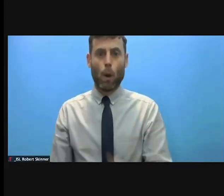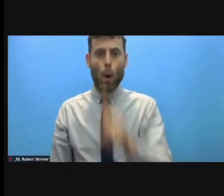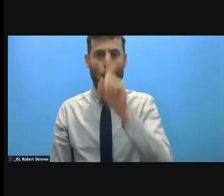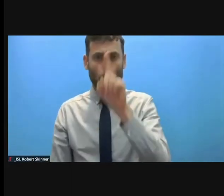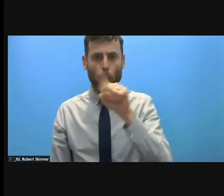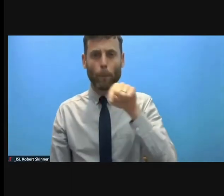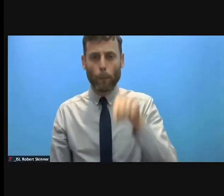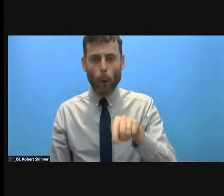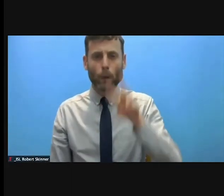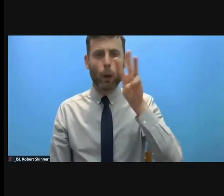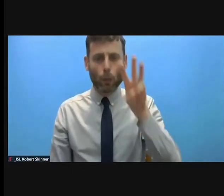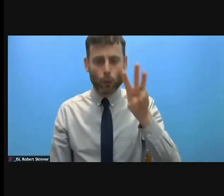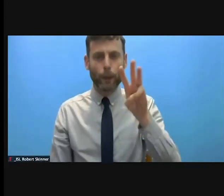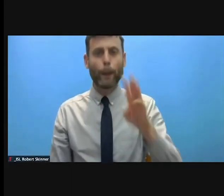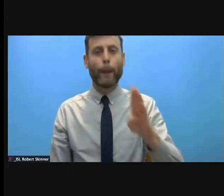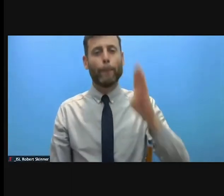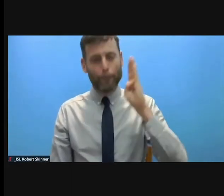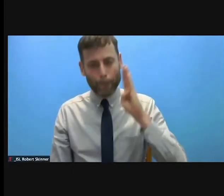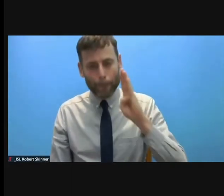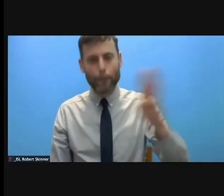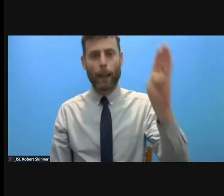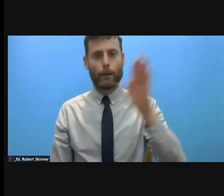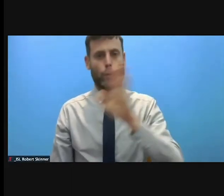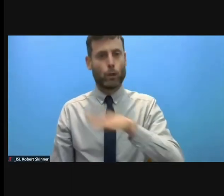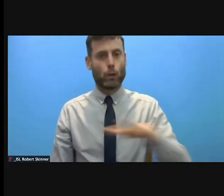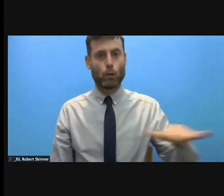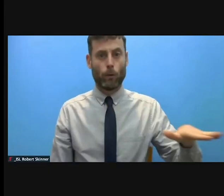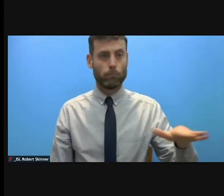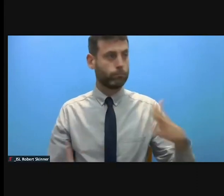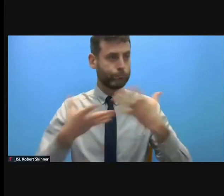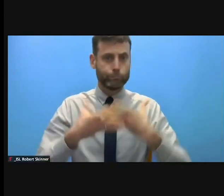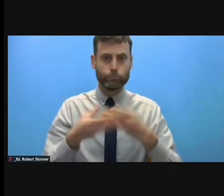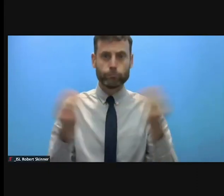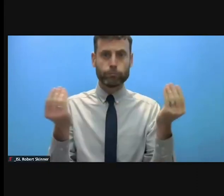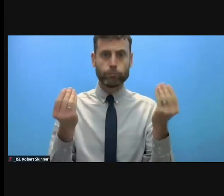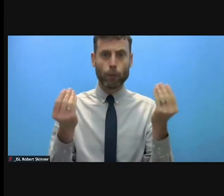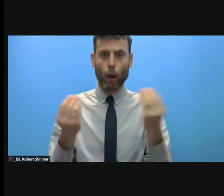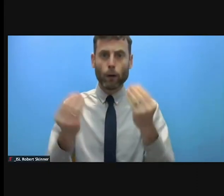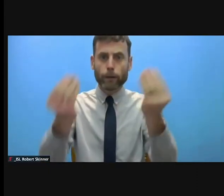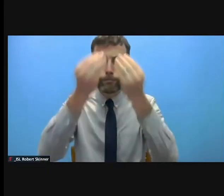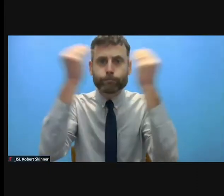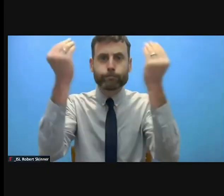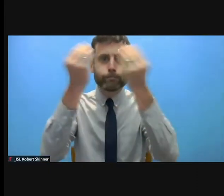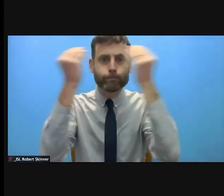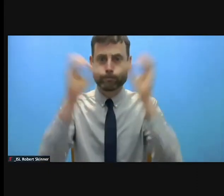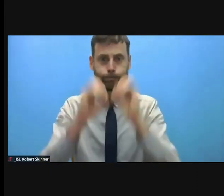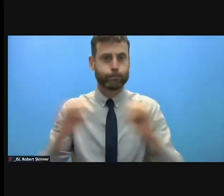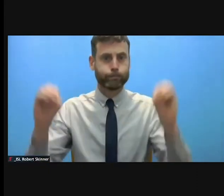population of India that do not go to school. Some of them since the beginning of this year.